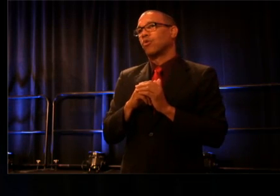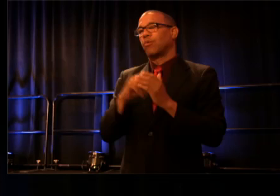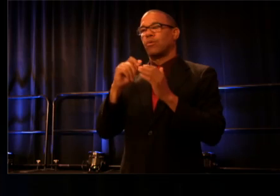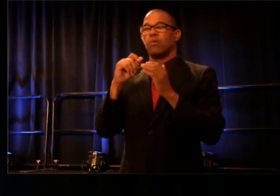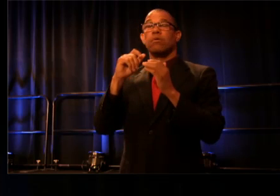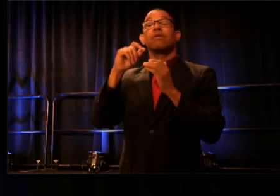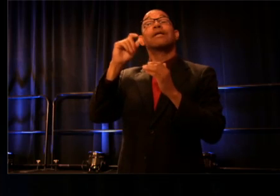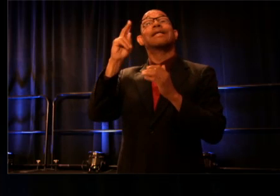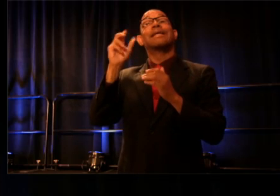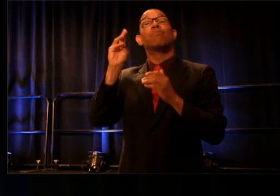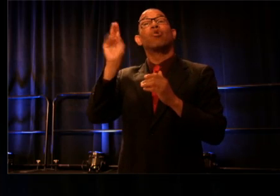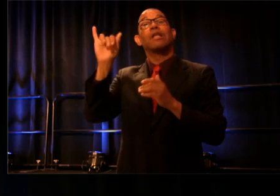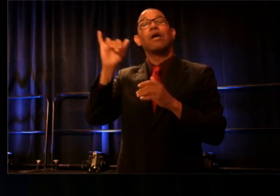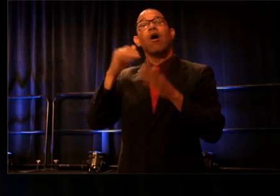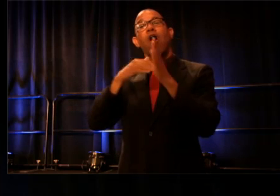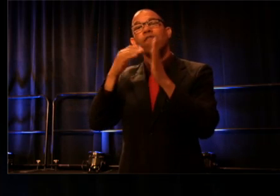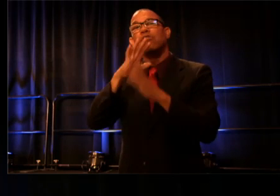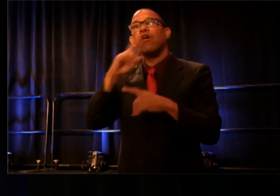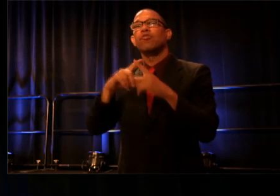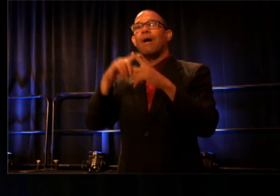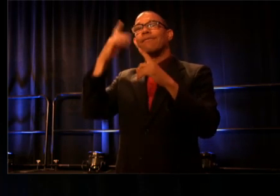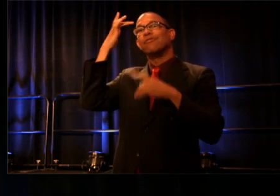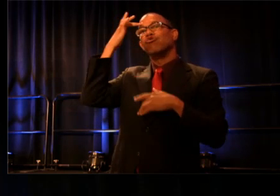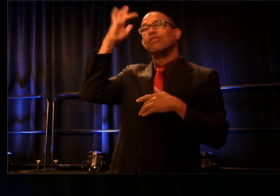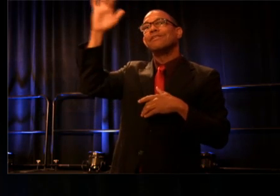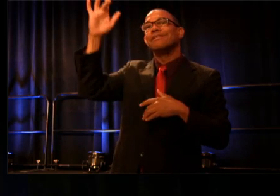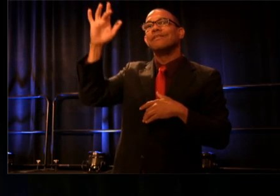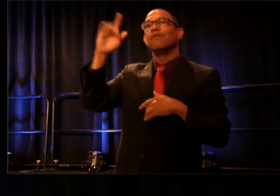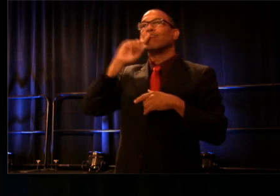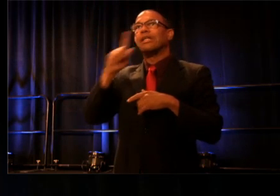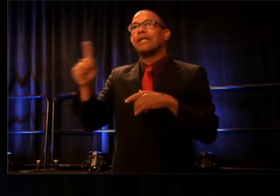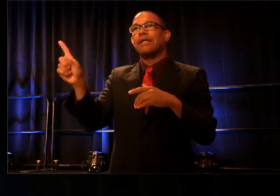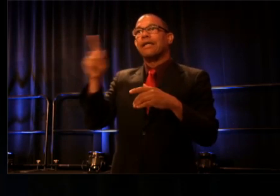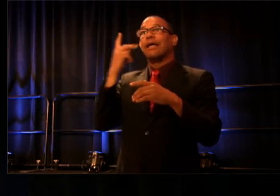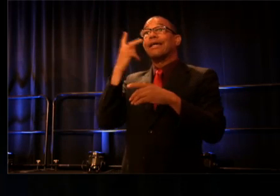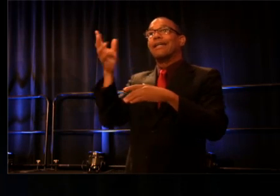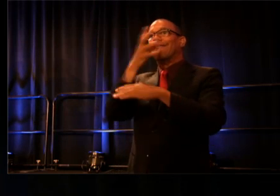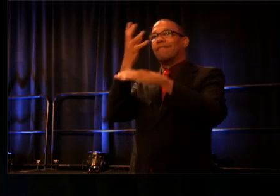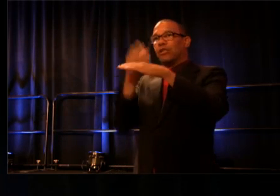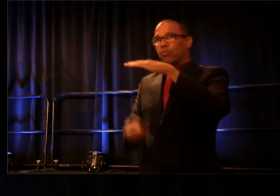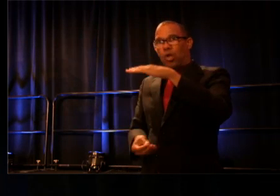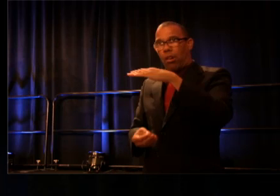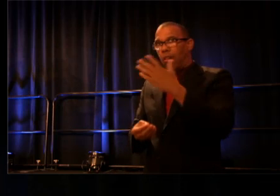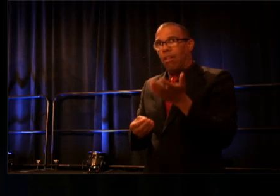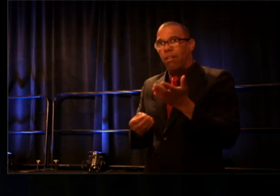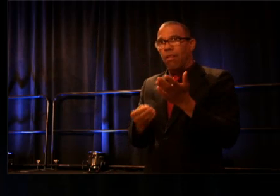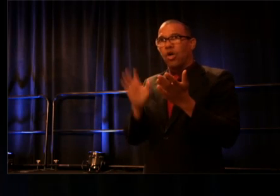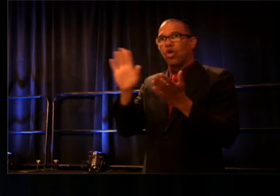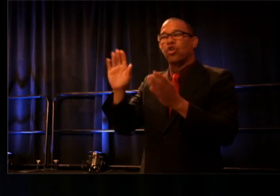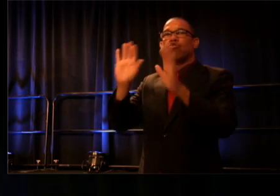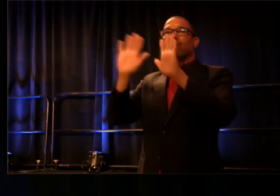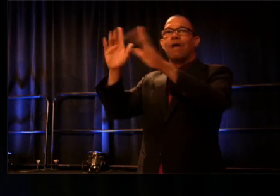of the genius of 'being invisible' as her great aspiration. To serve the play.